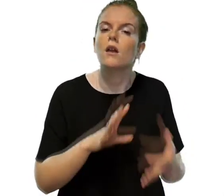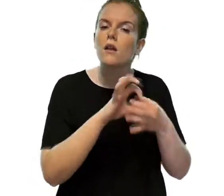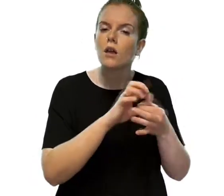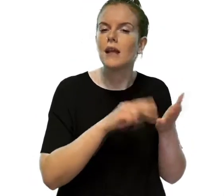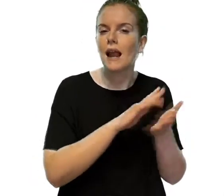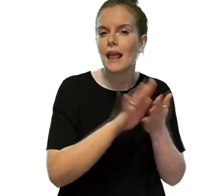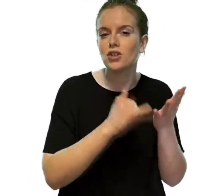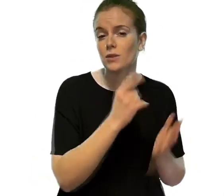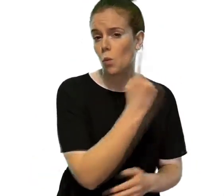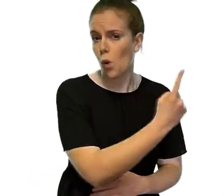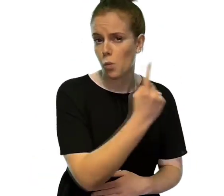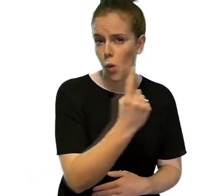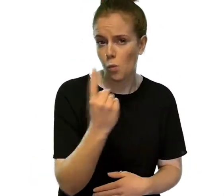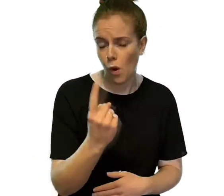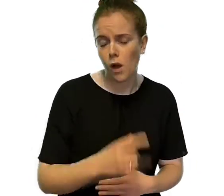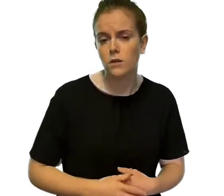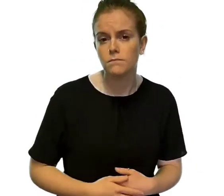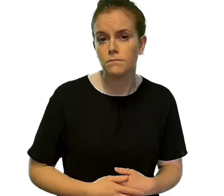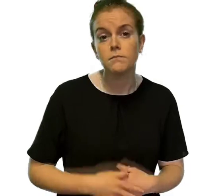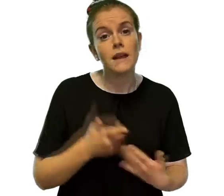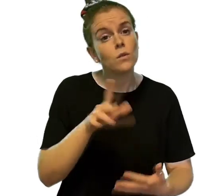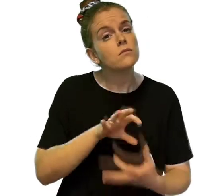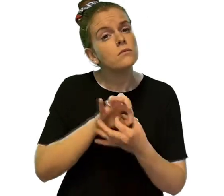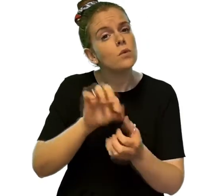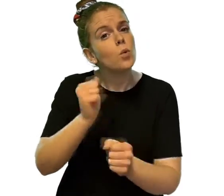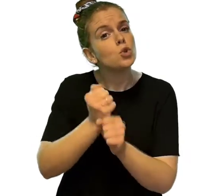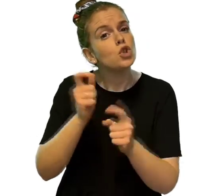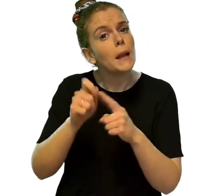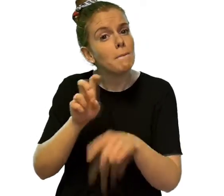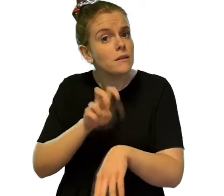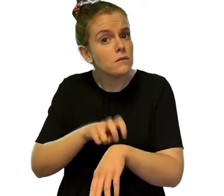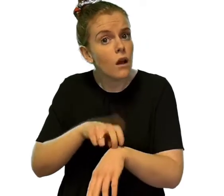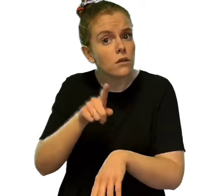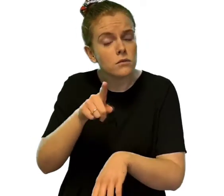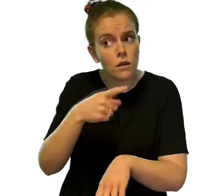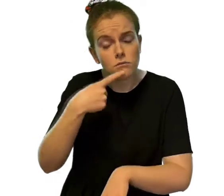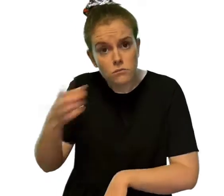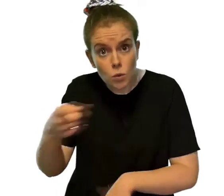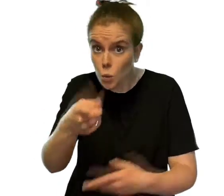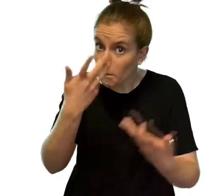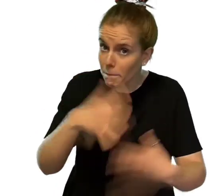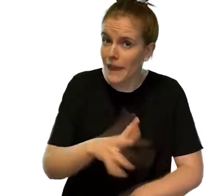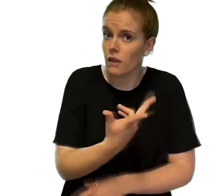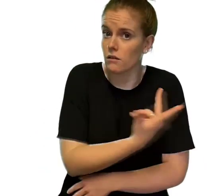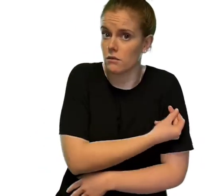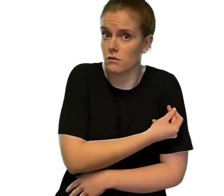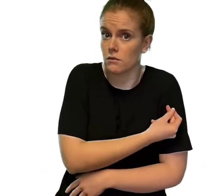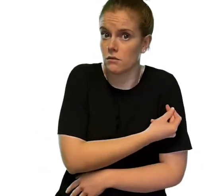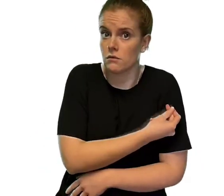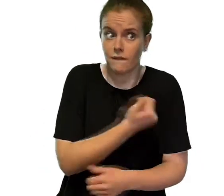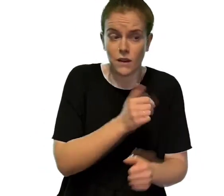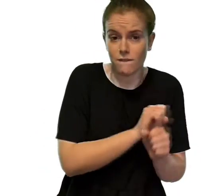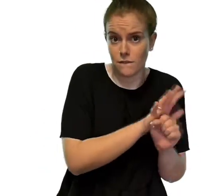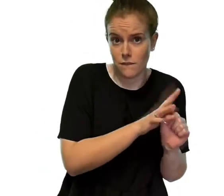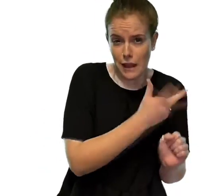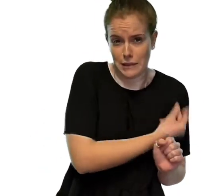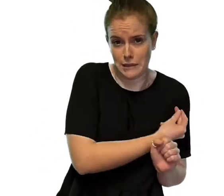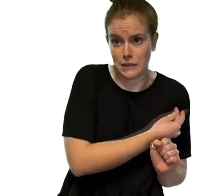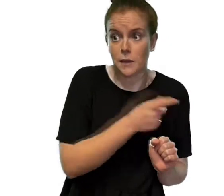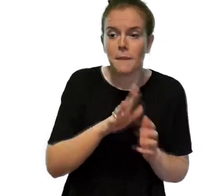If you contact your GP tell them you’ve had your vaccination so they can assess you properly.